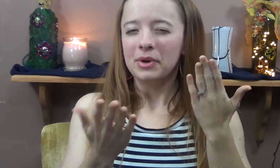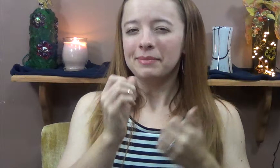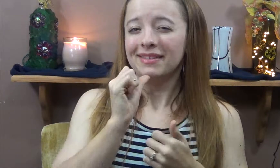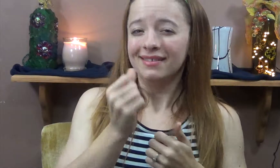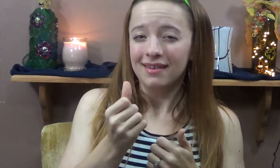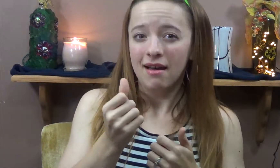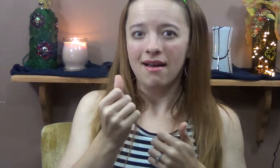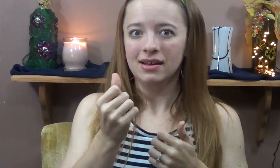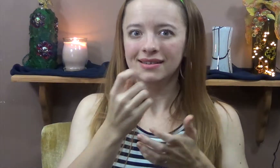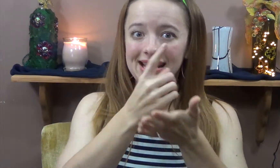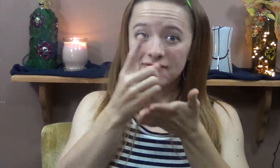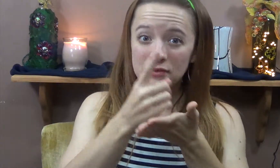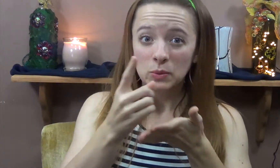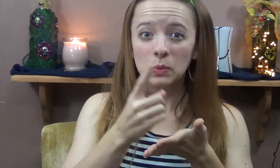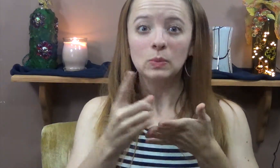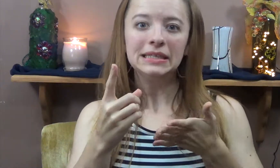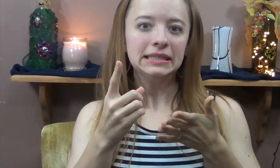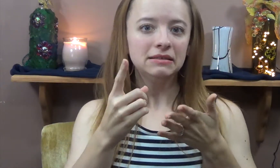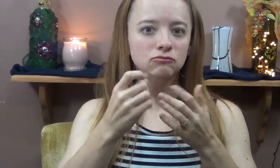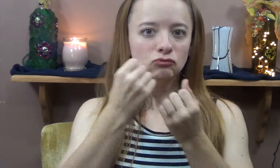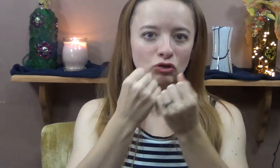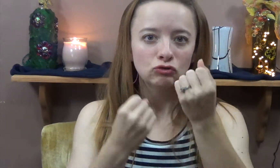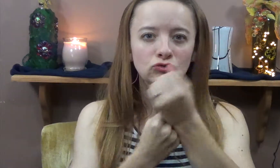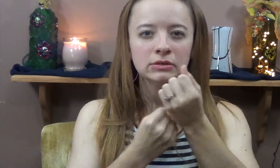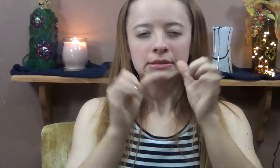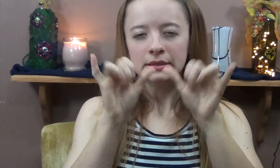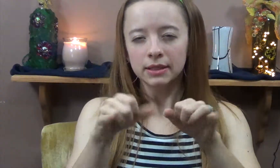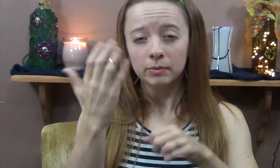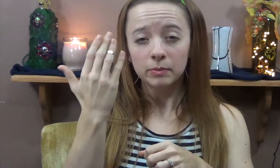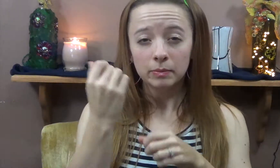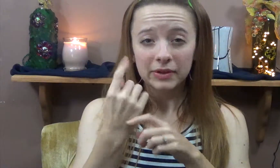videos. Probably not like every week